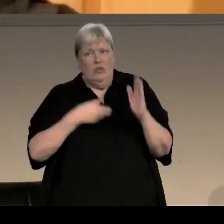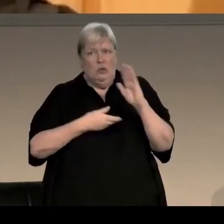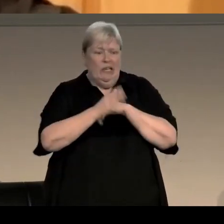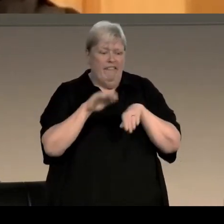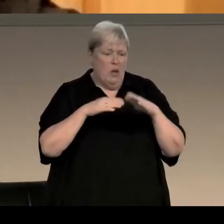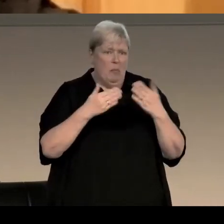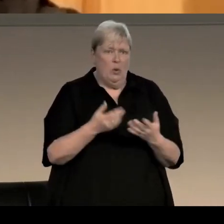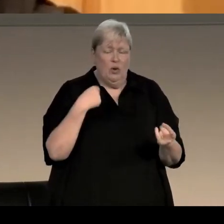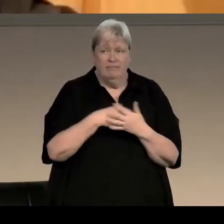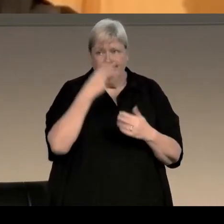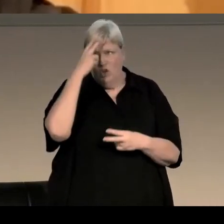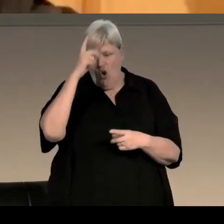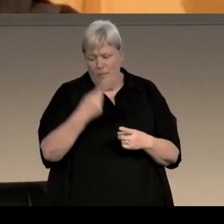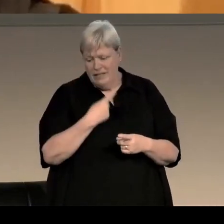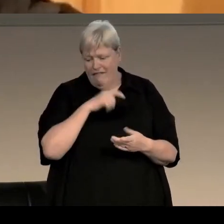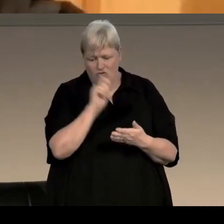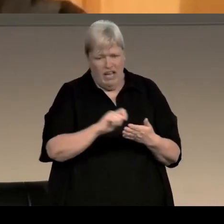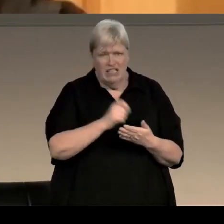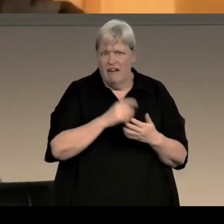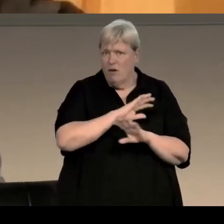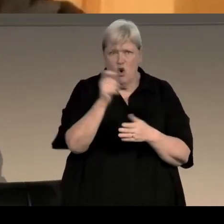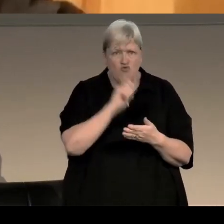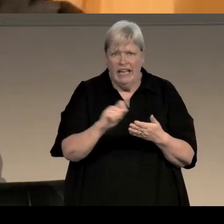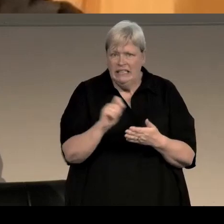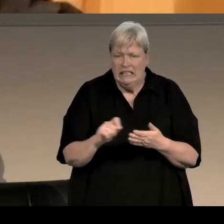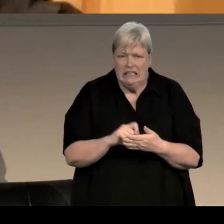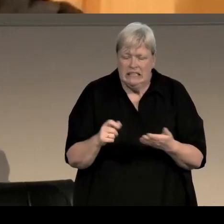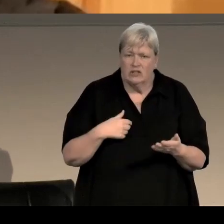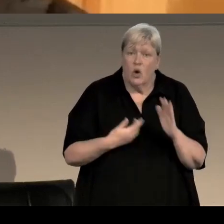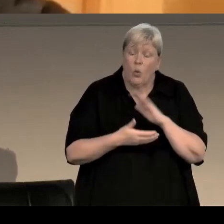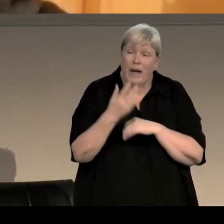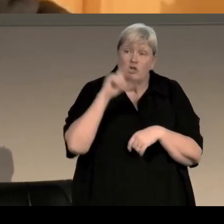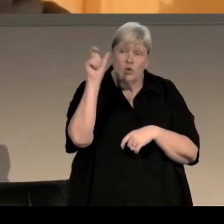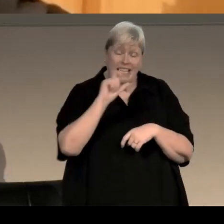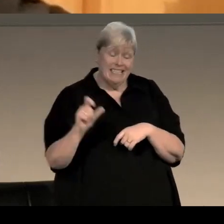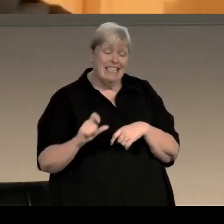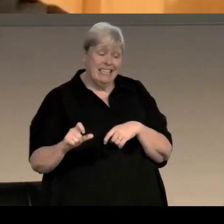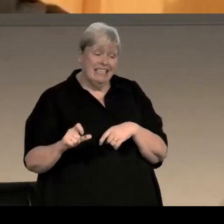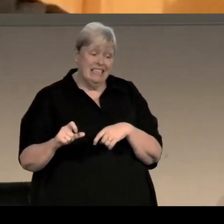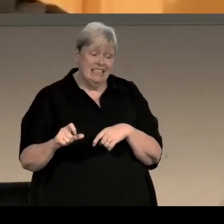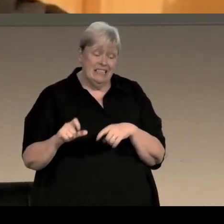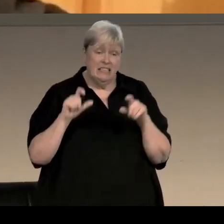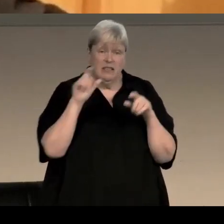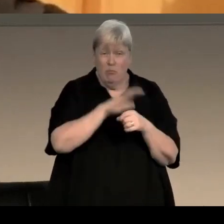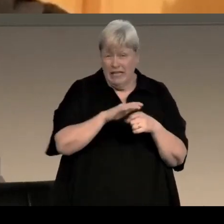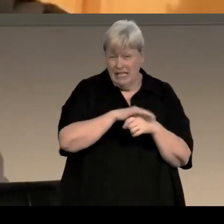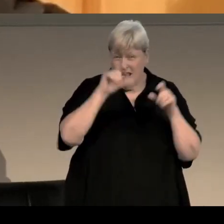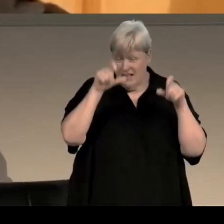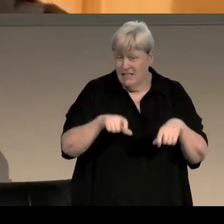I can't call myself a writer if I'm not writing! And I went off to to Italy to a place I'd stayed before that I knew was really peaceful, and there